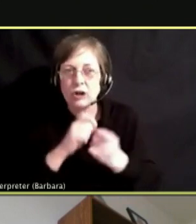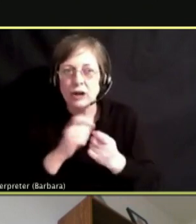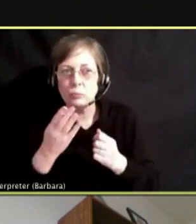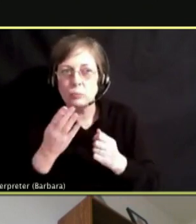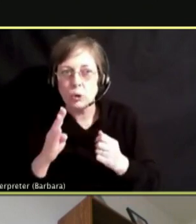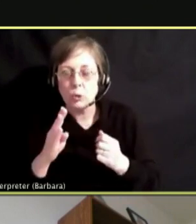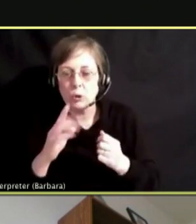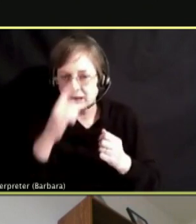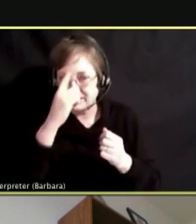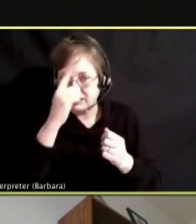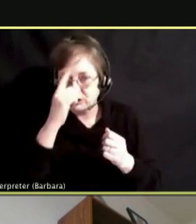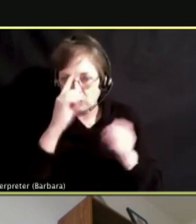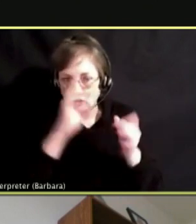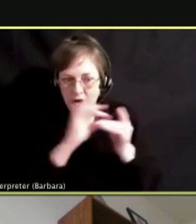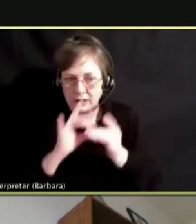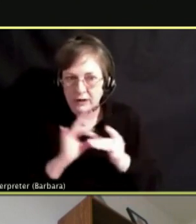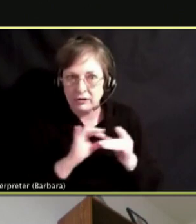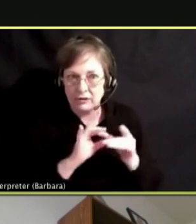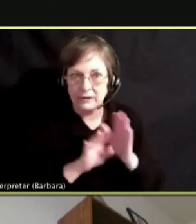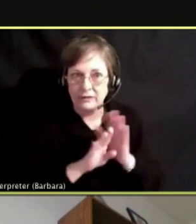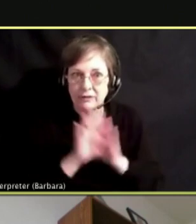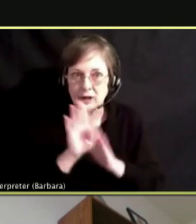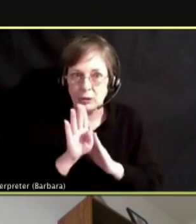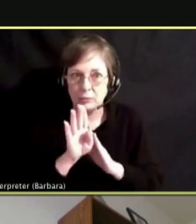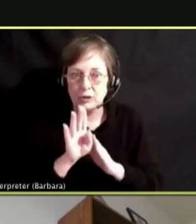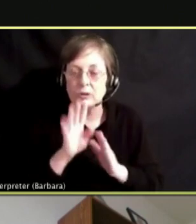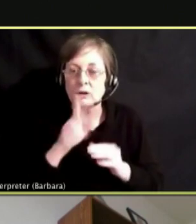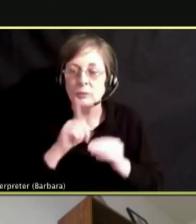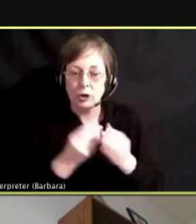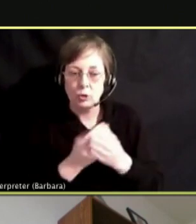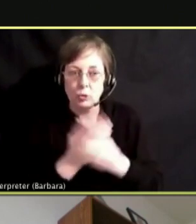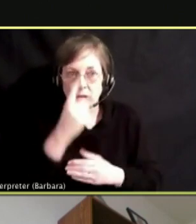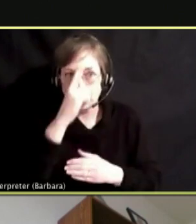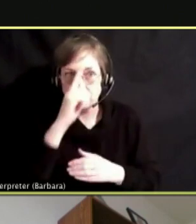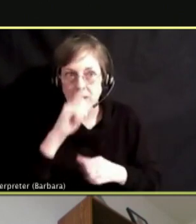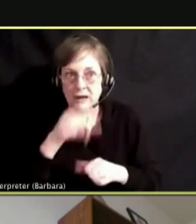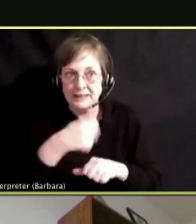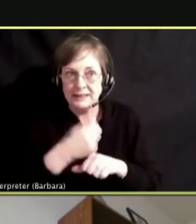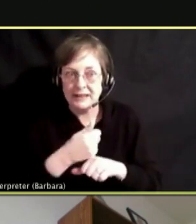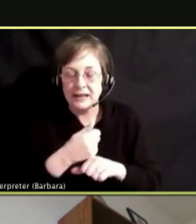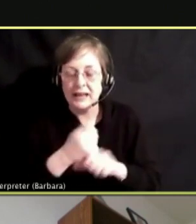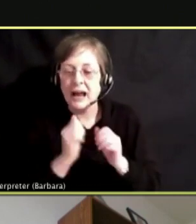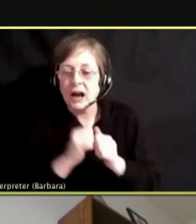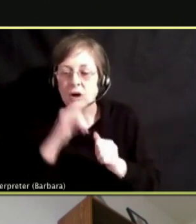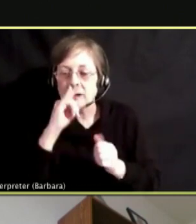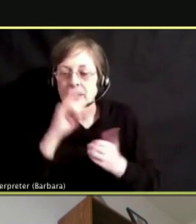GROWTH MINDSET AND HOW KIDS LEARN BECAUSE LEARNING FROM OUR MISTAKES, RIGHT?